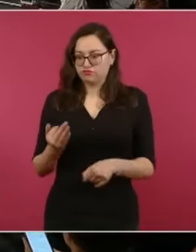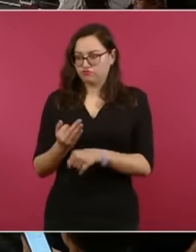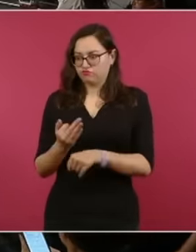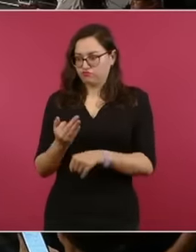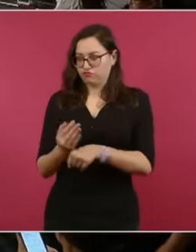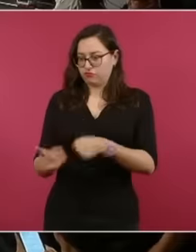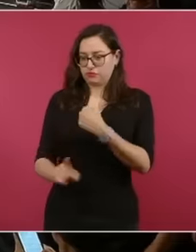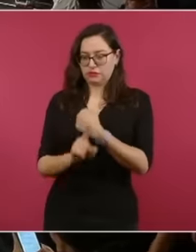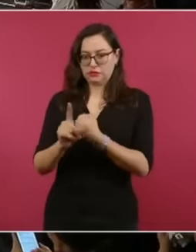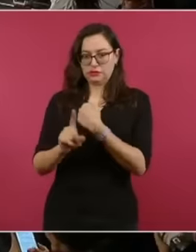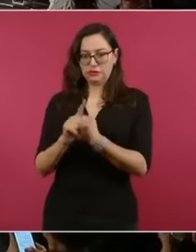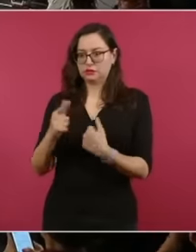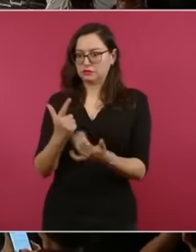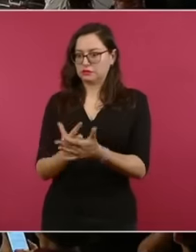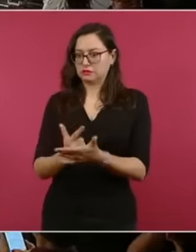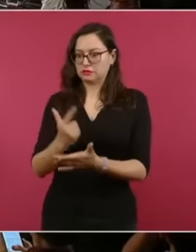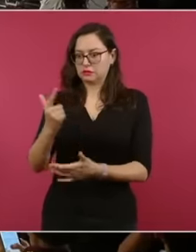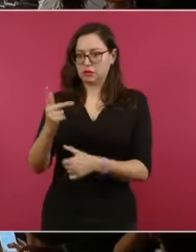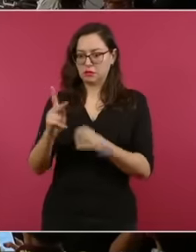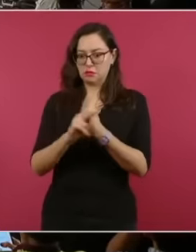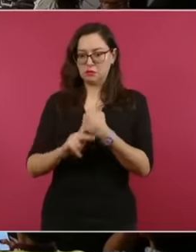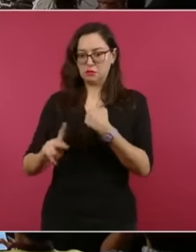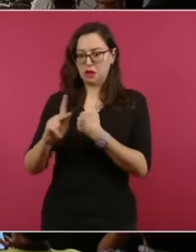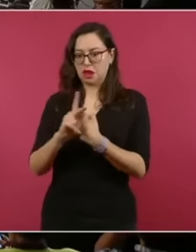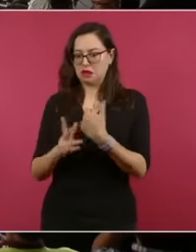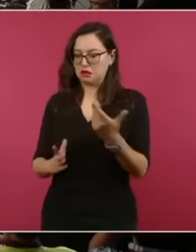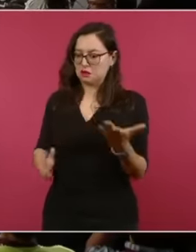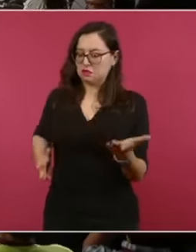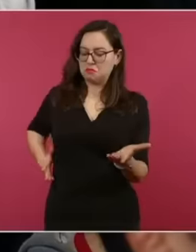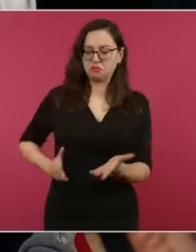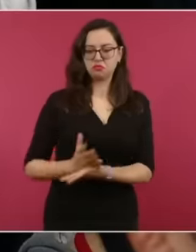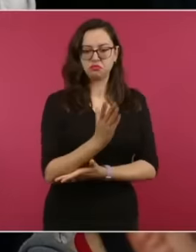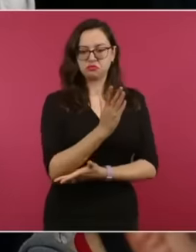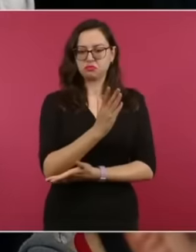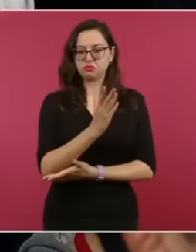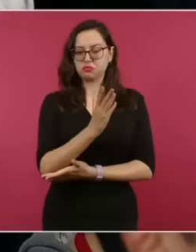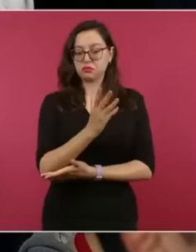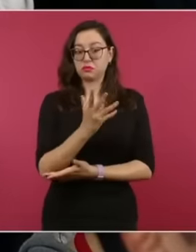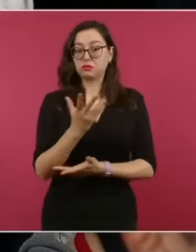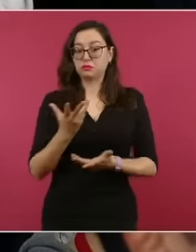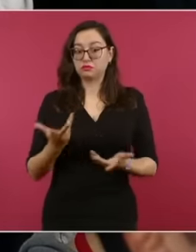national sovereignty is valued because the true face of the extreme right is emerging These are moments of